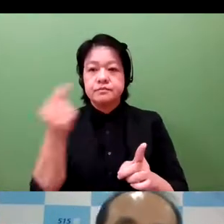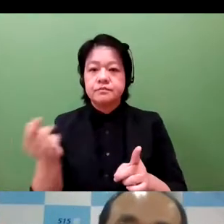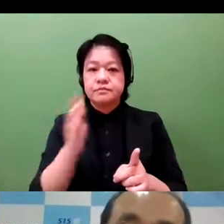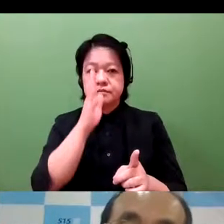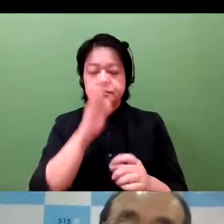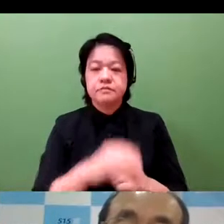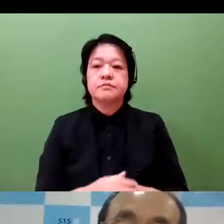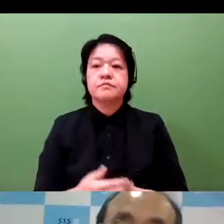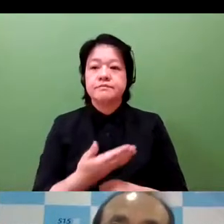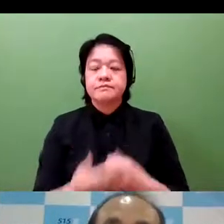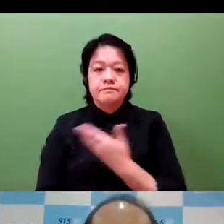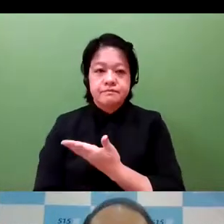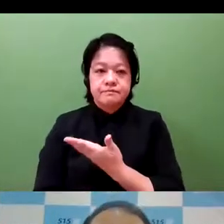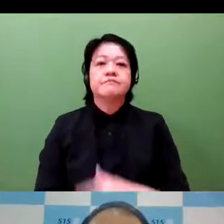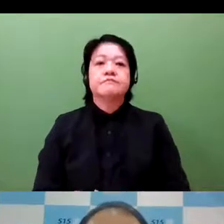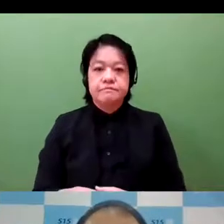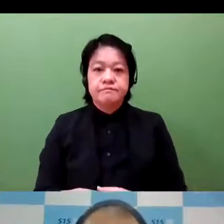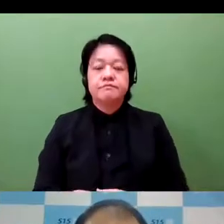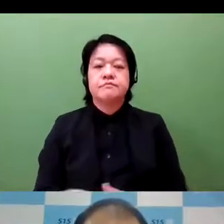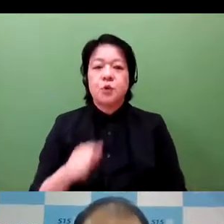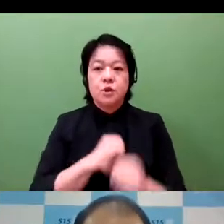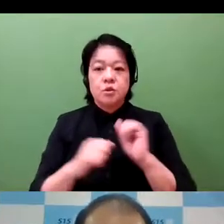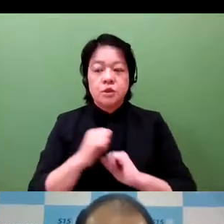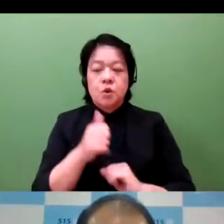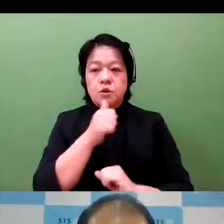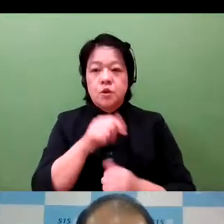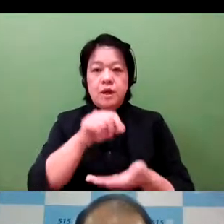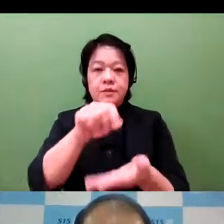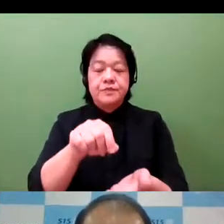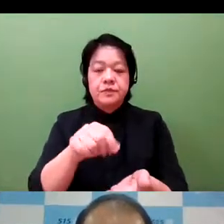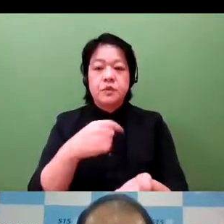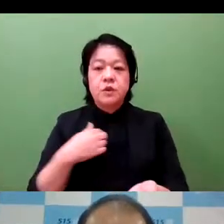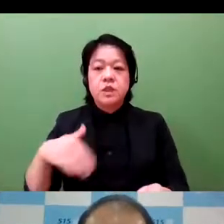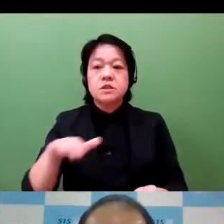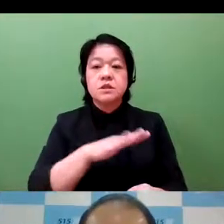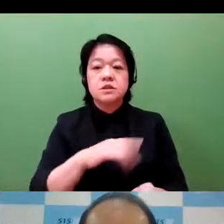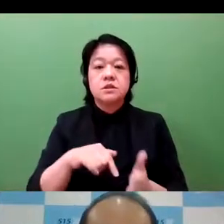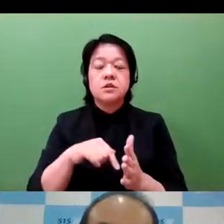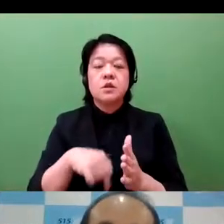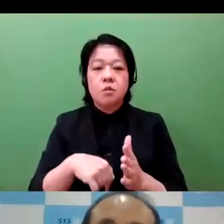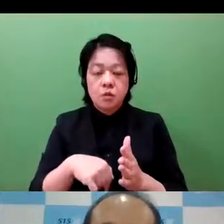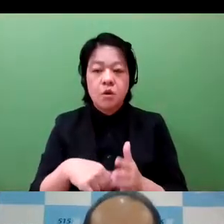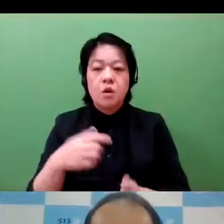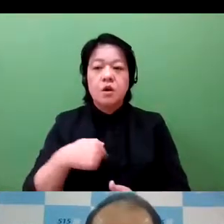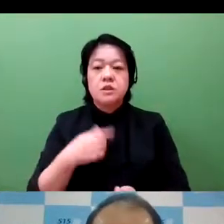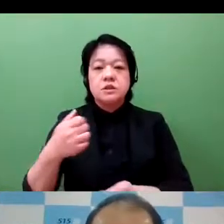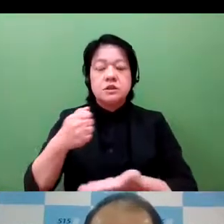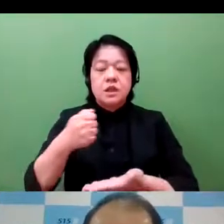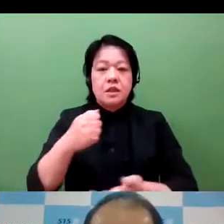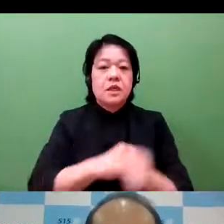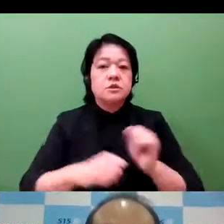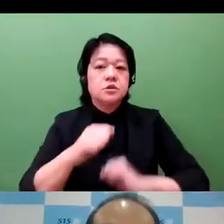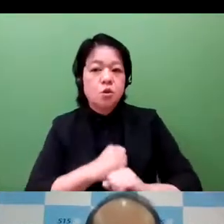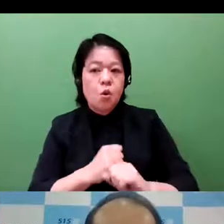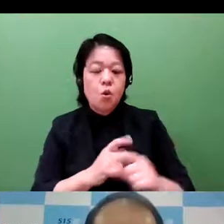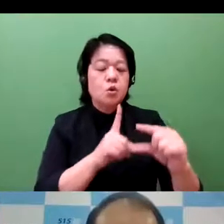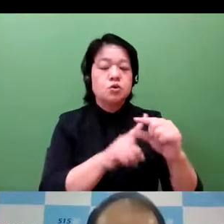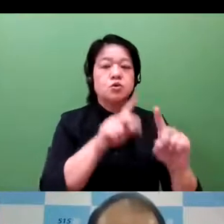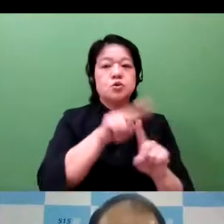And this indicates measures that have been taken in IP at the Japan Chamber of Commerce.